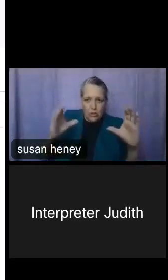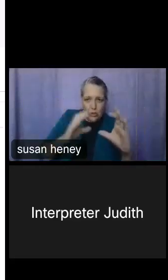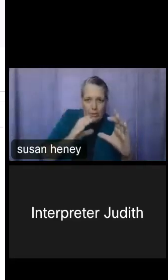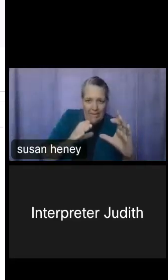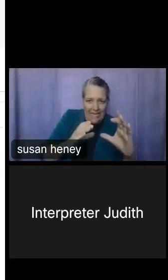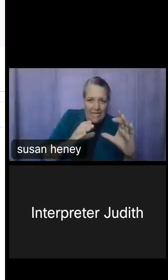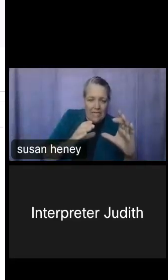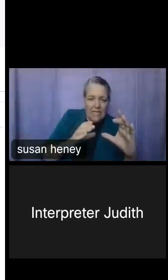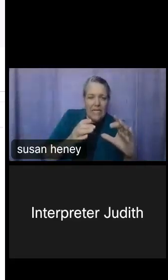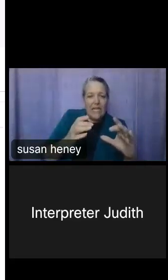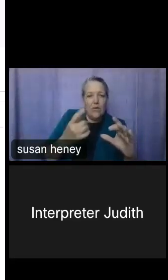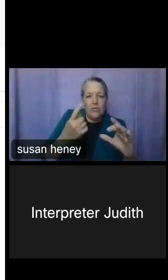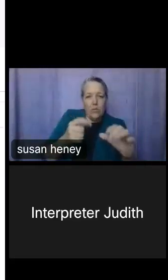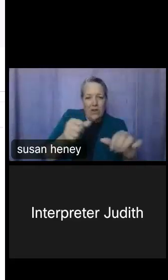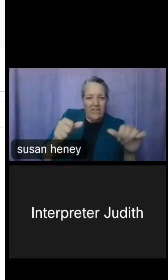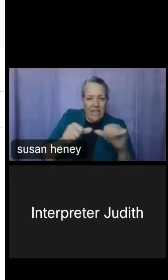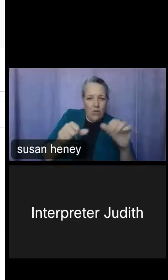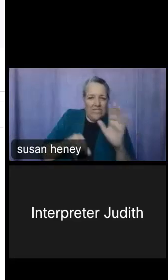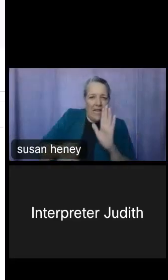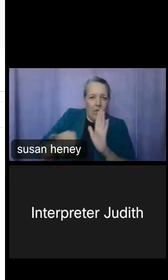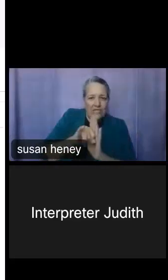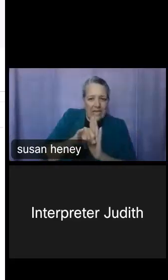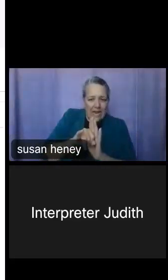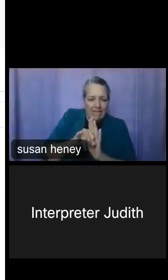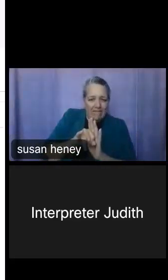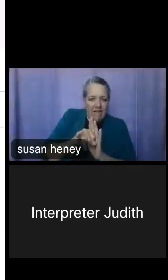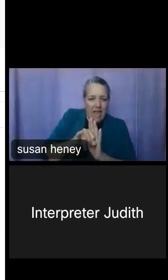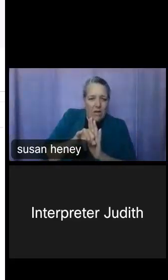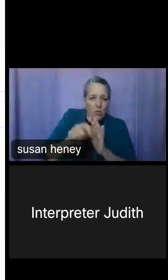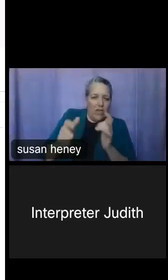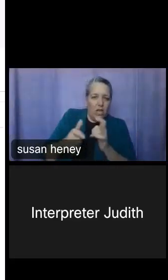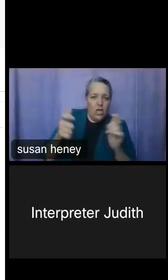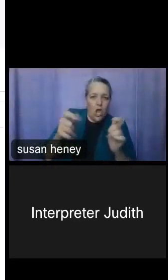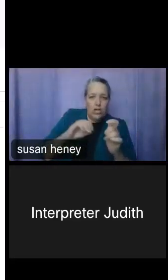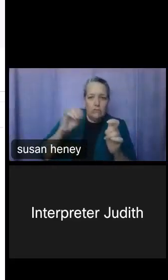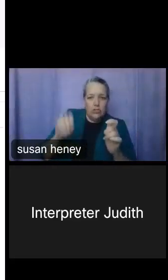one of the ones that I had identified as having a large percentage of people with disabilities.